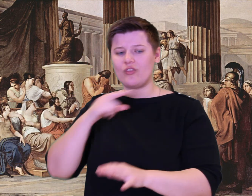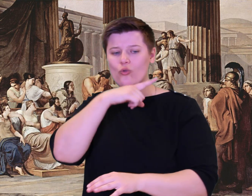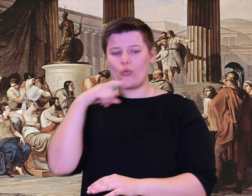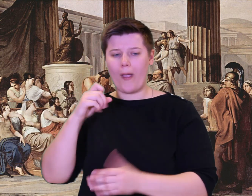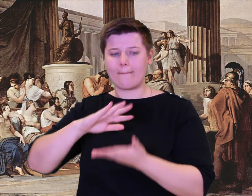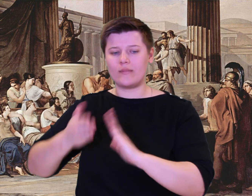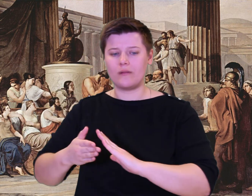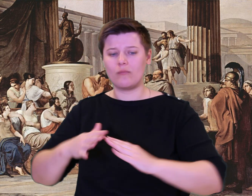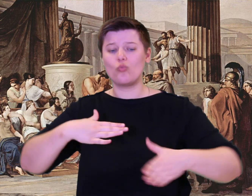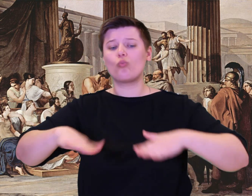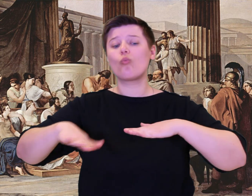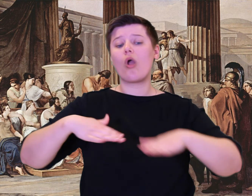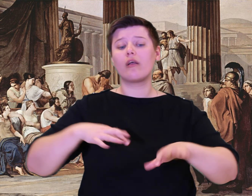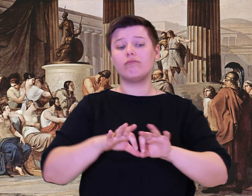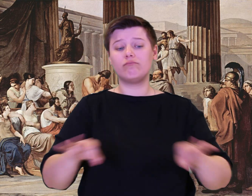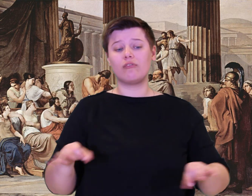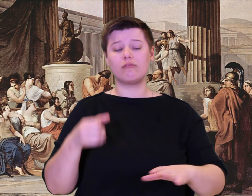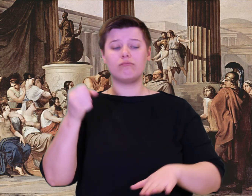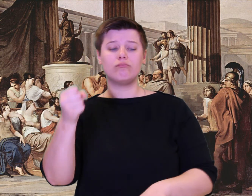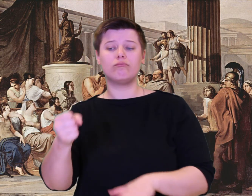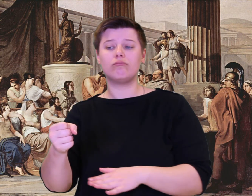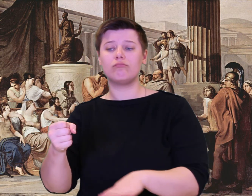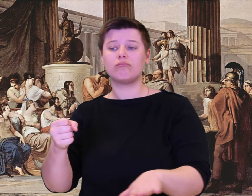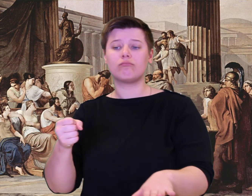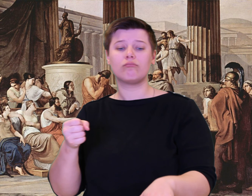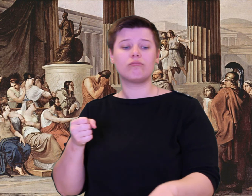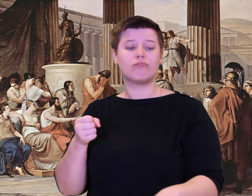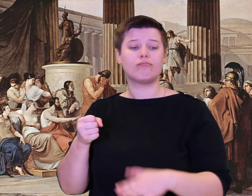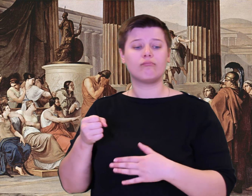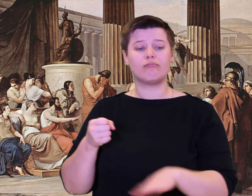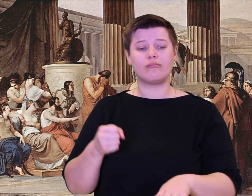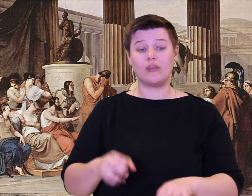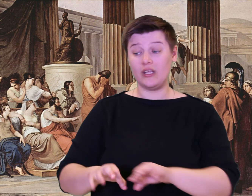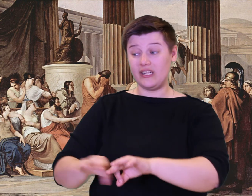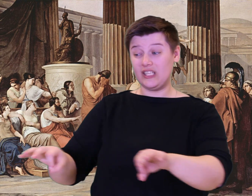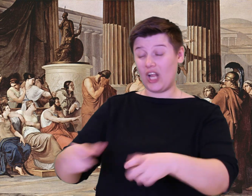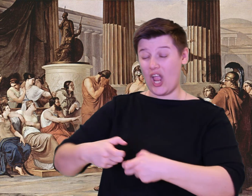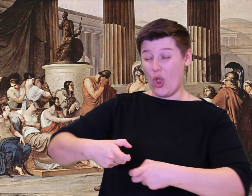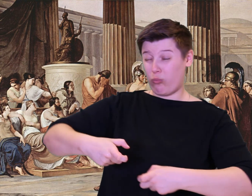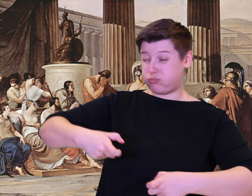which he had cut to dry to be his walking stick.